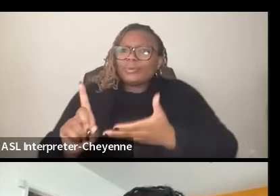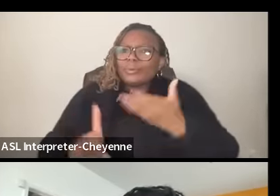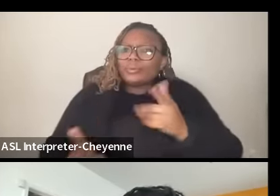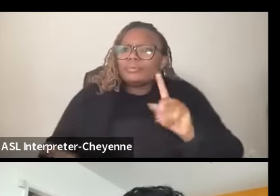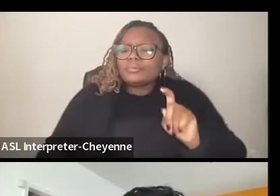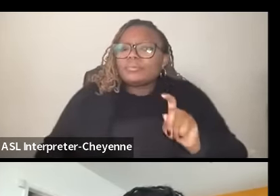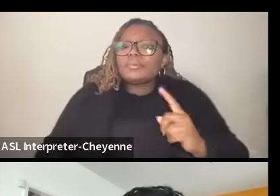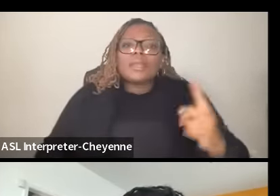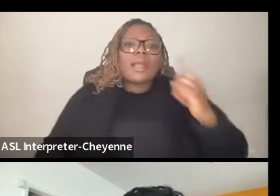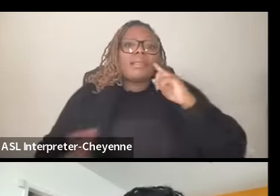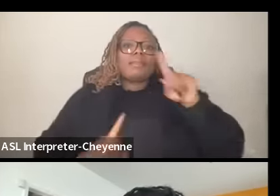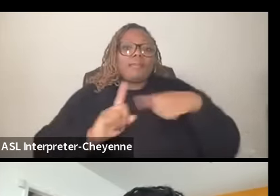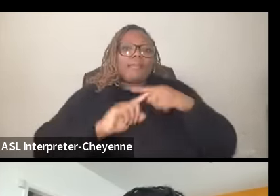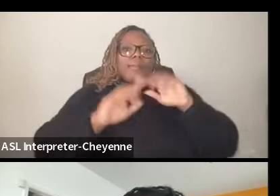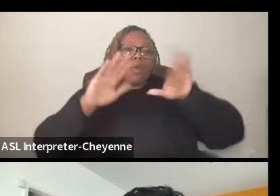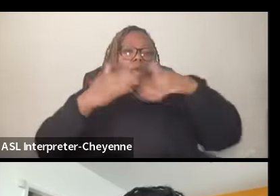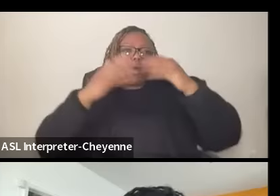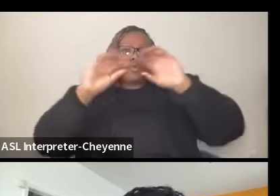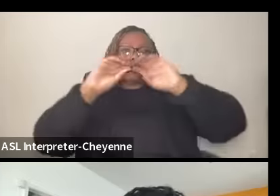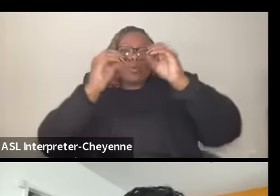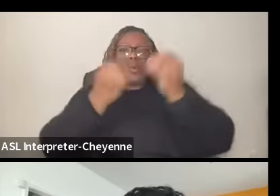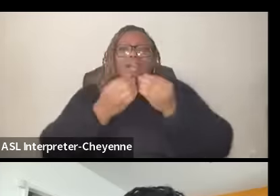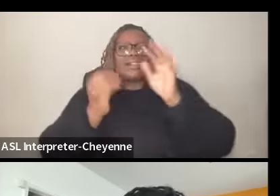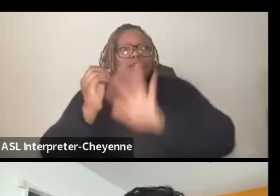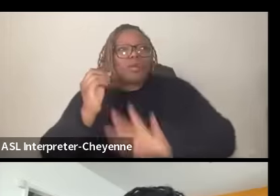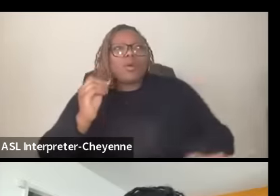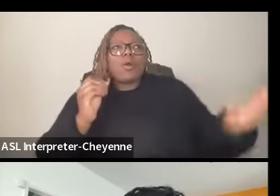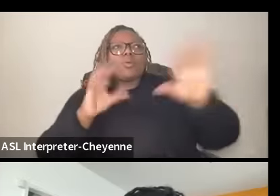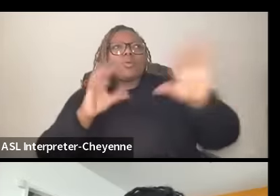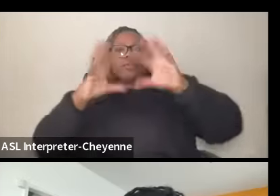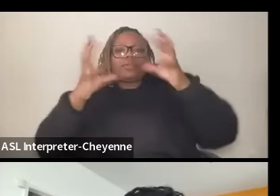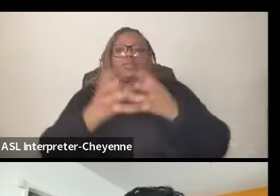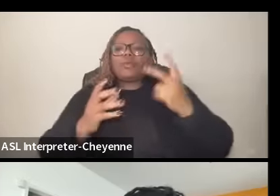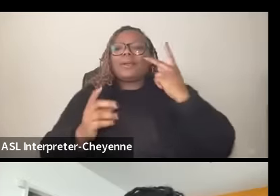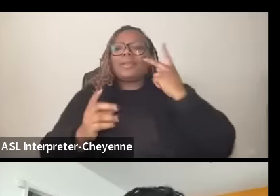of all the organizations all over the world when I see the aerial view of all the demonstrations